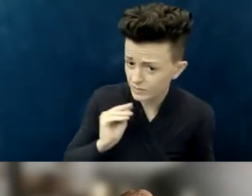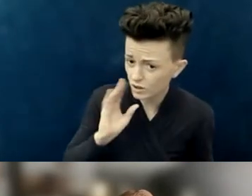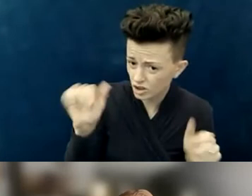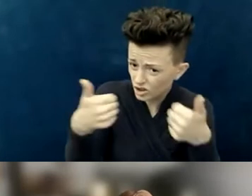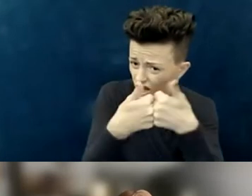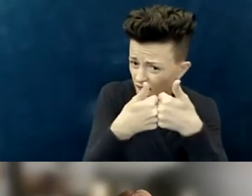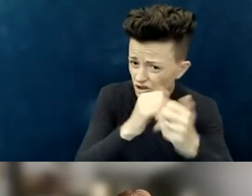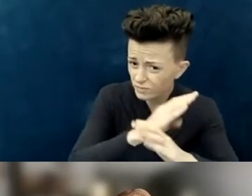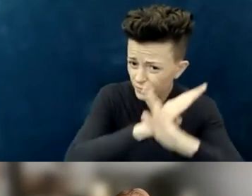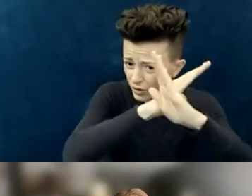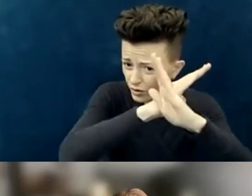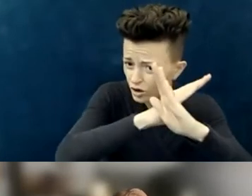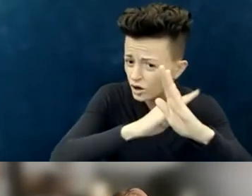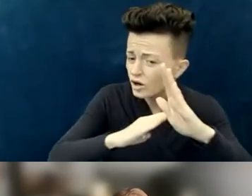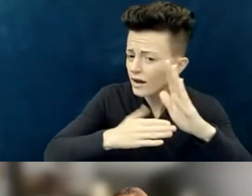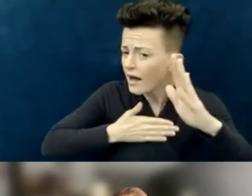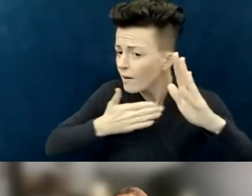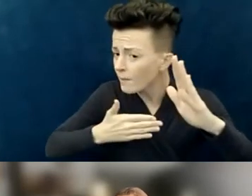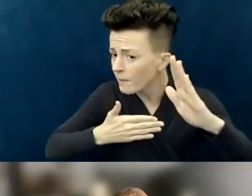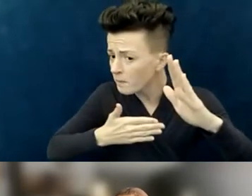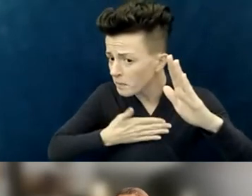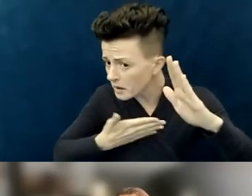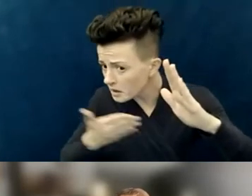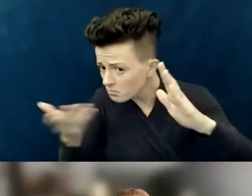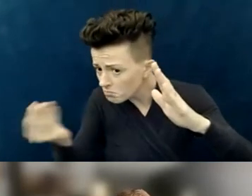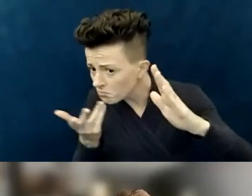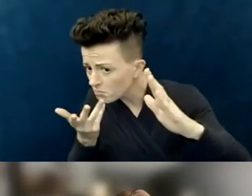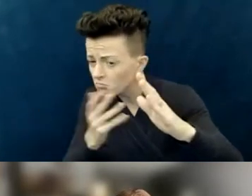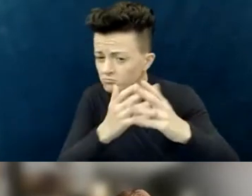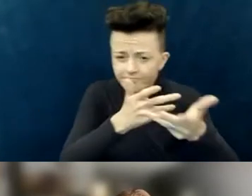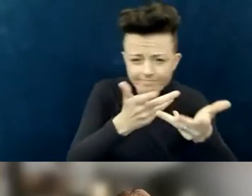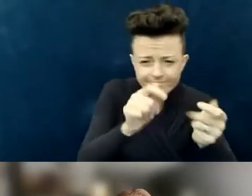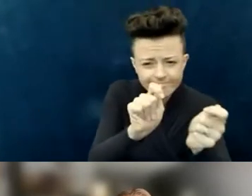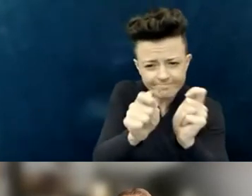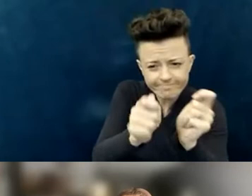"for us to know, that you're willing to share, so that we can make your experience here